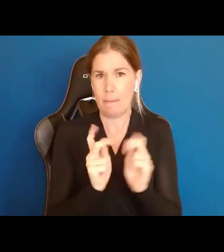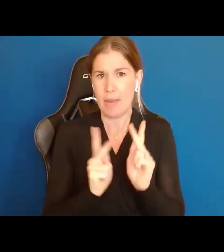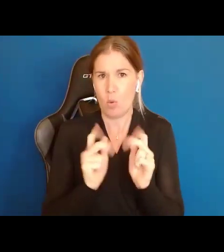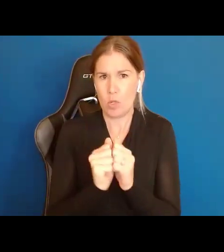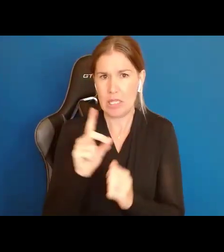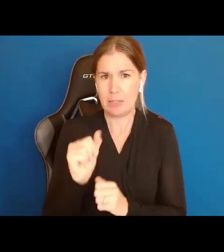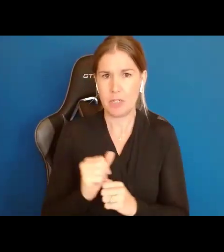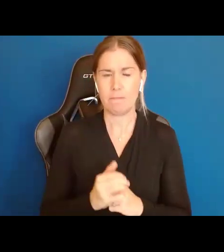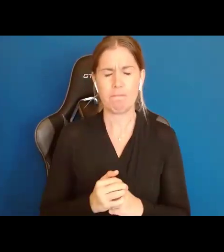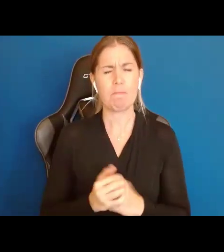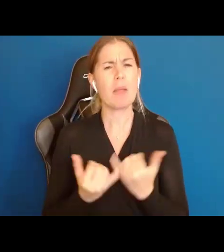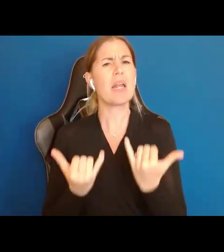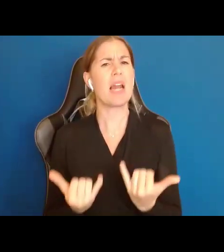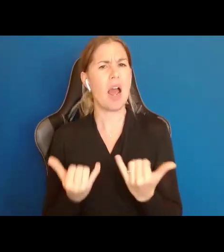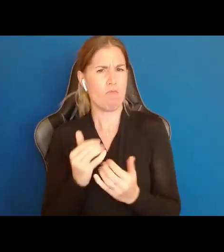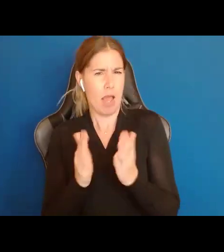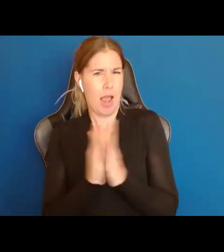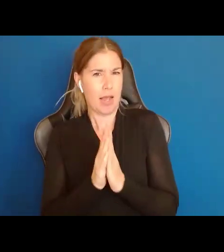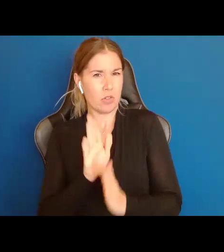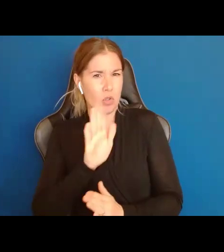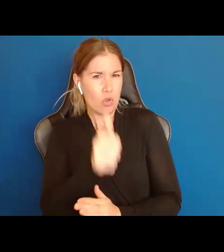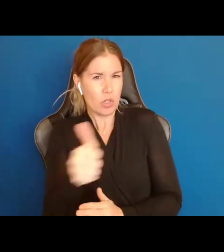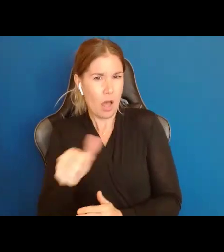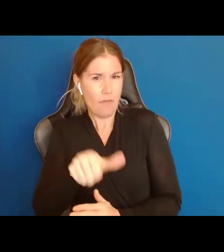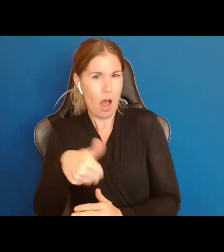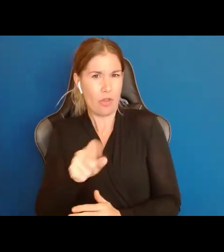question. Those rights that are so important to you. Freedom of Speech, freedom of election,